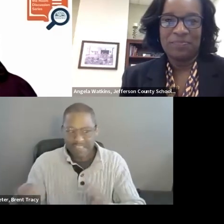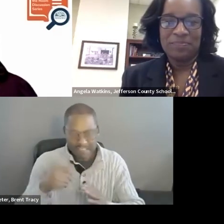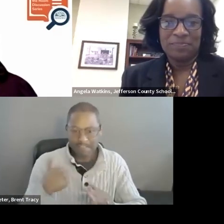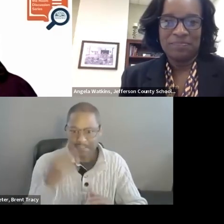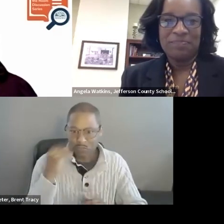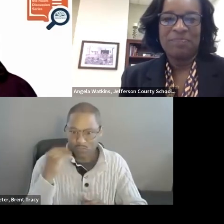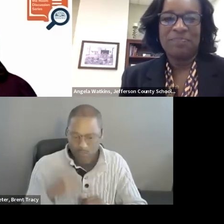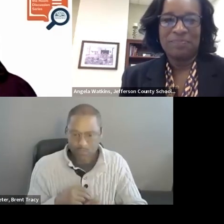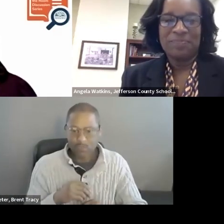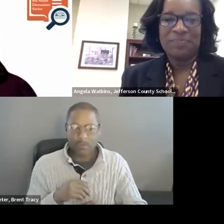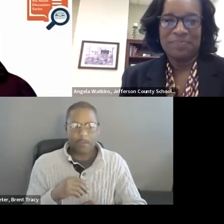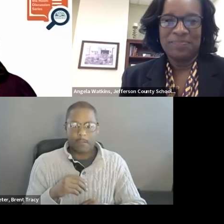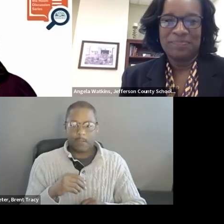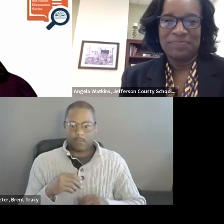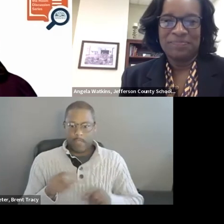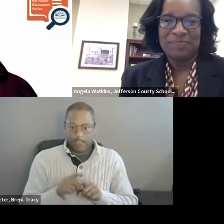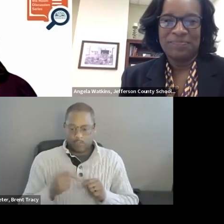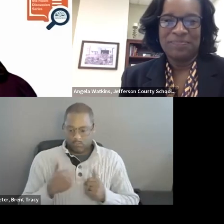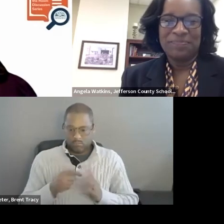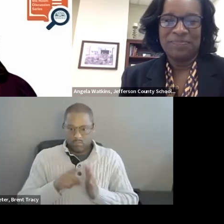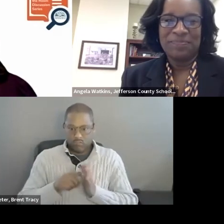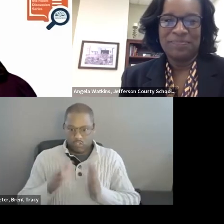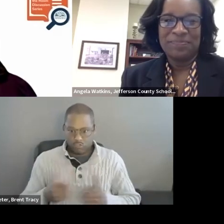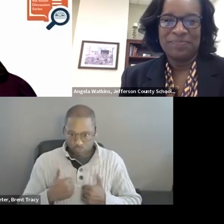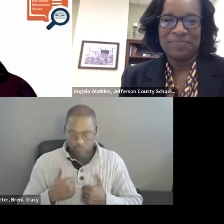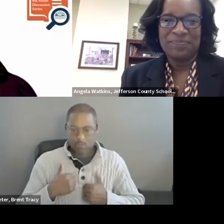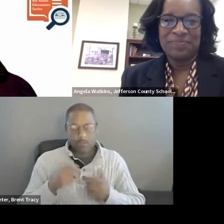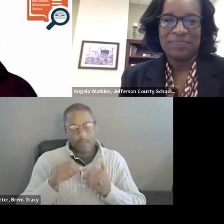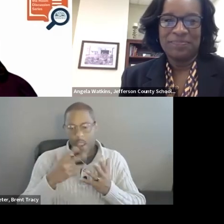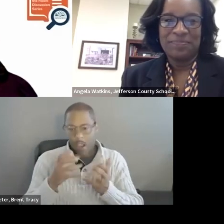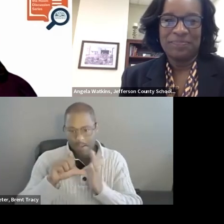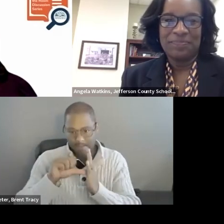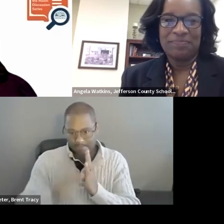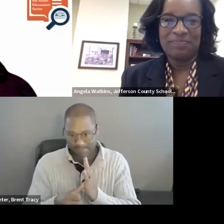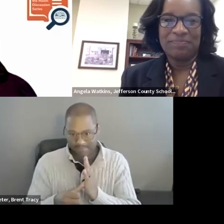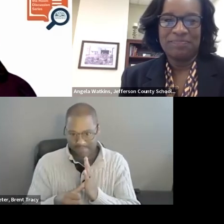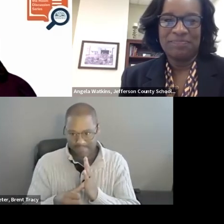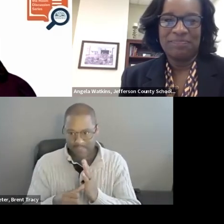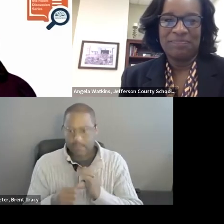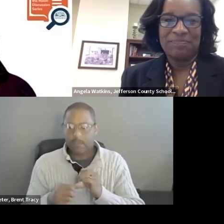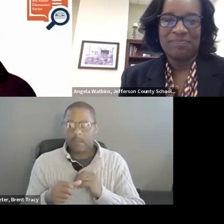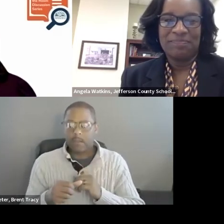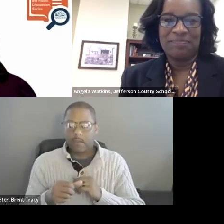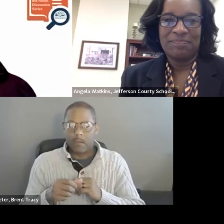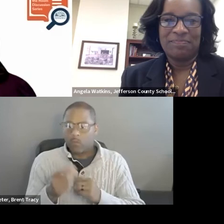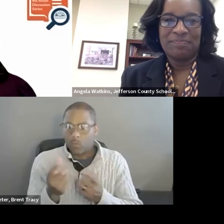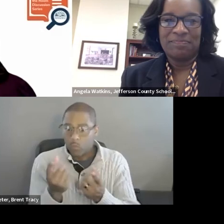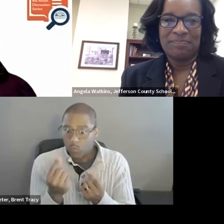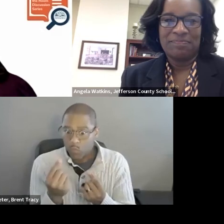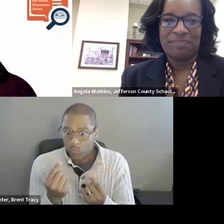As a researcher, the things that I have to emphasize is looking toward your local research